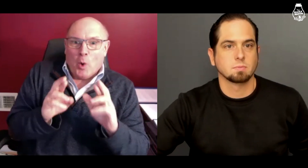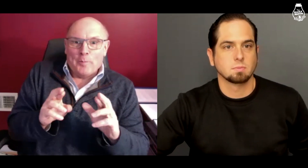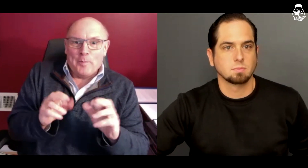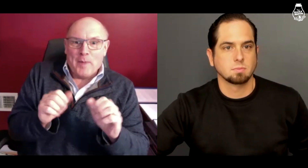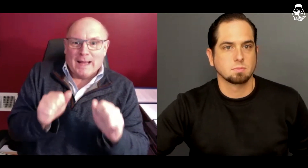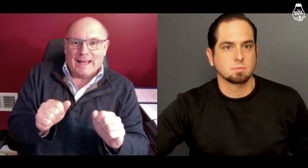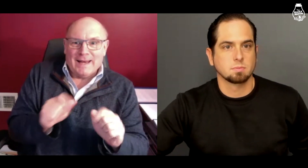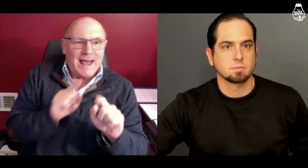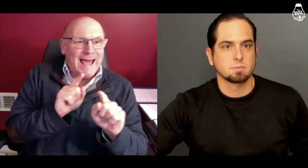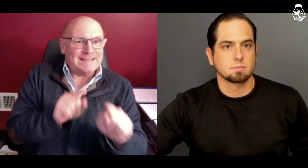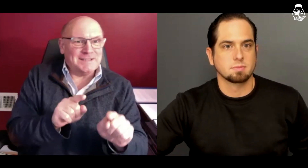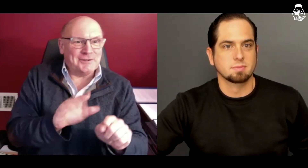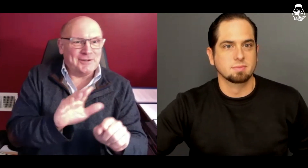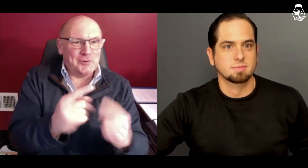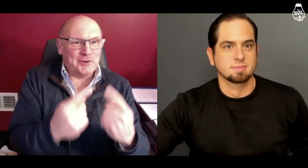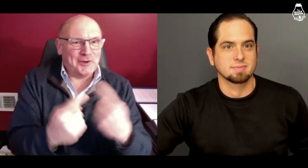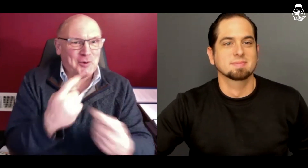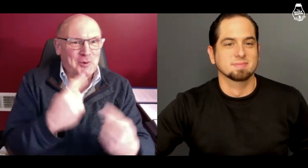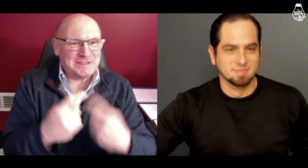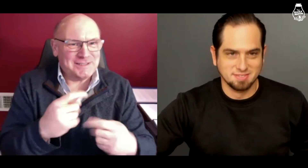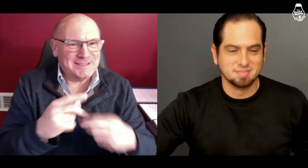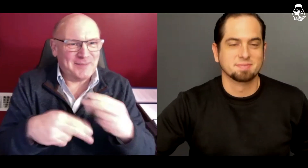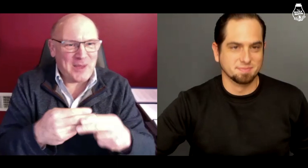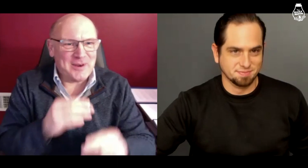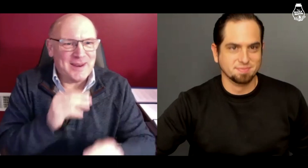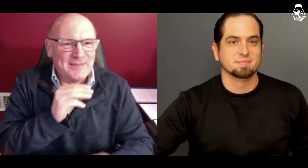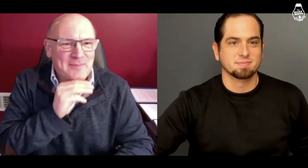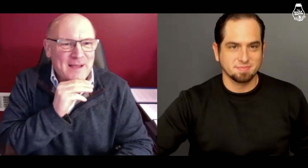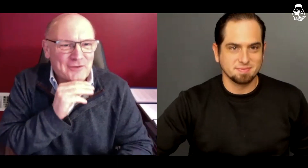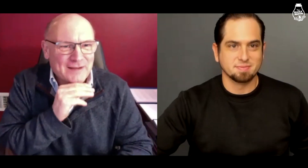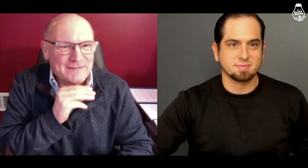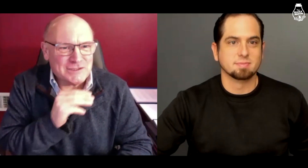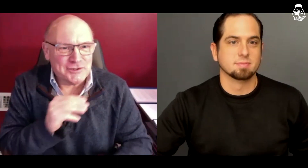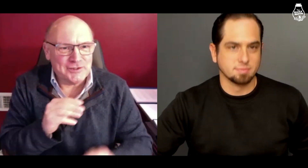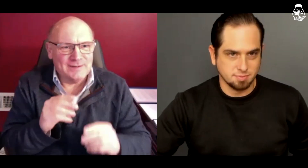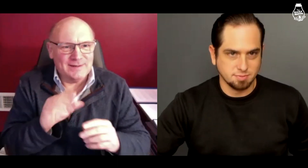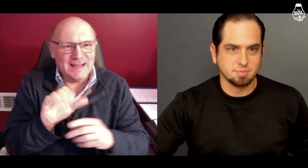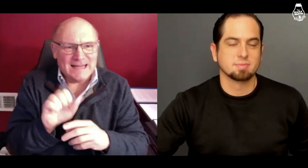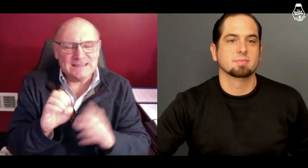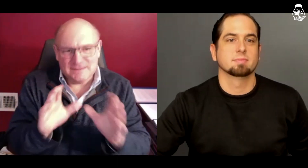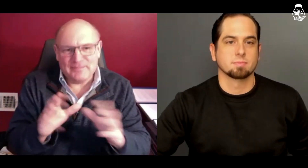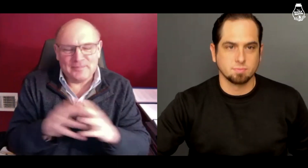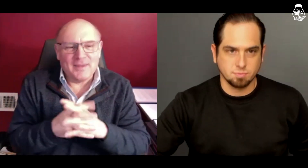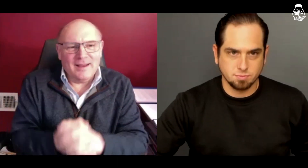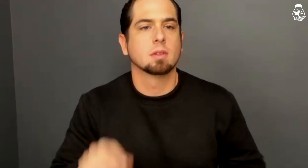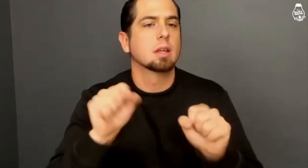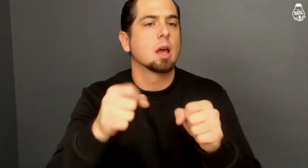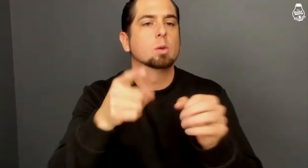So I hope I can answer your questions about the Mavrick case.